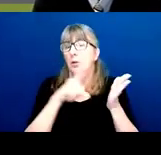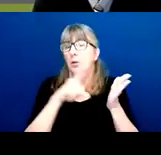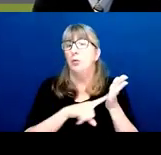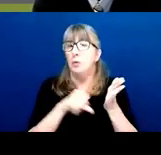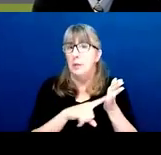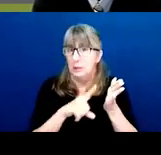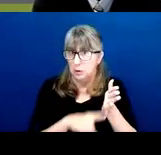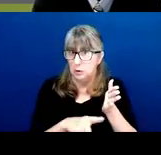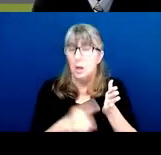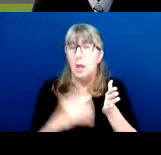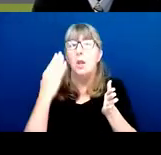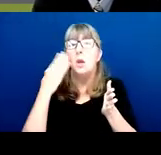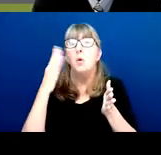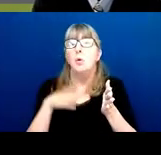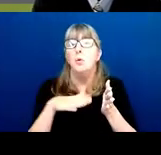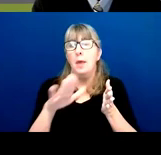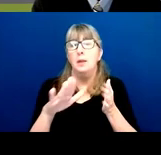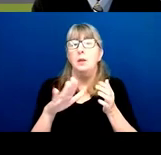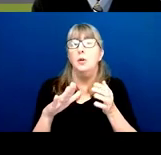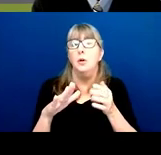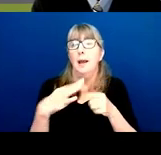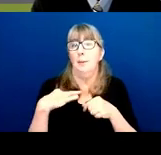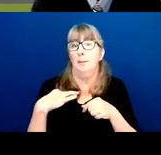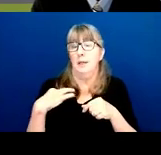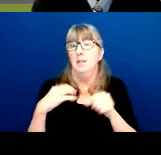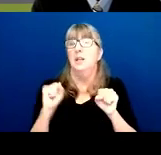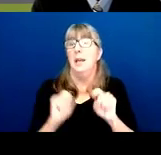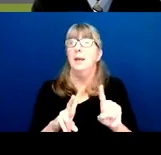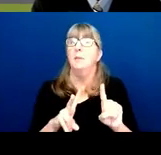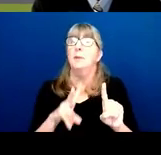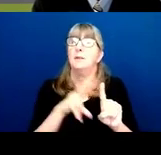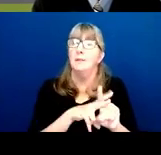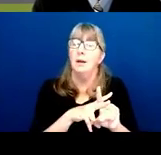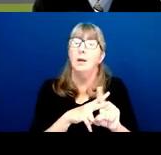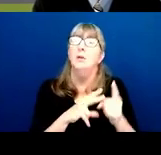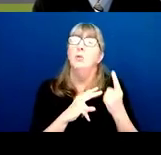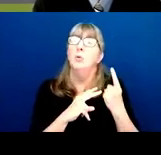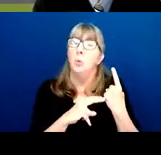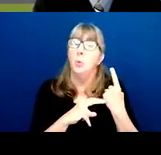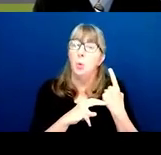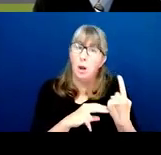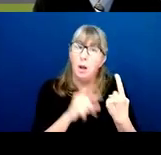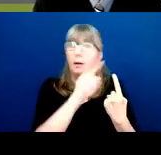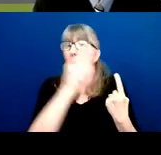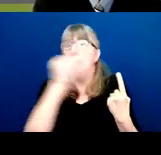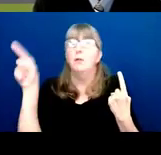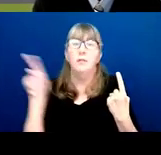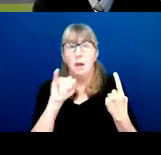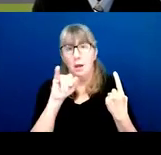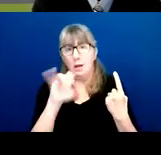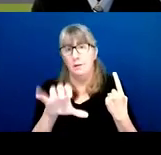and known that your application can be assigned to one of the ICs that is one the FOA.